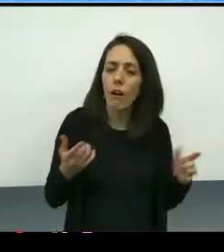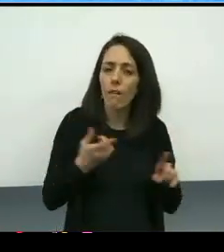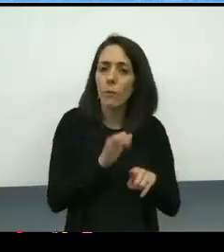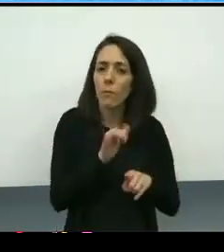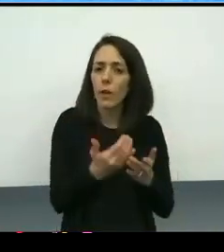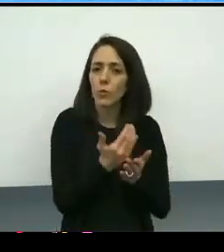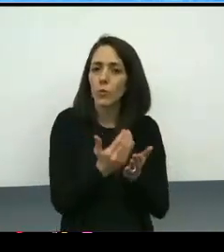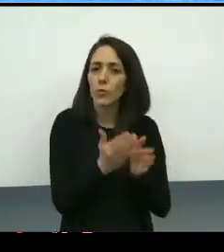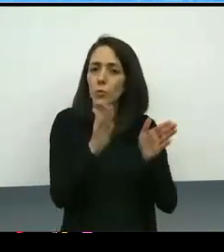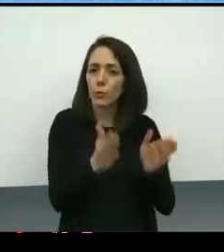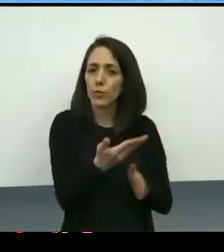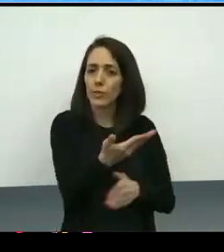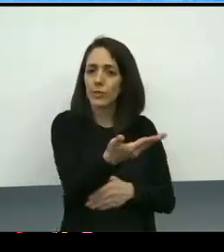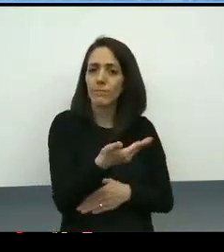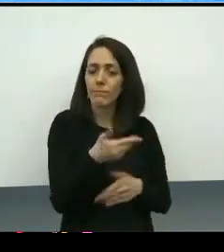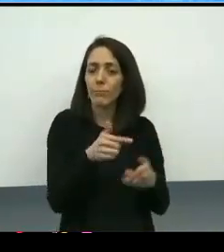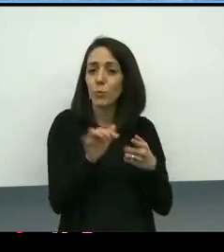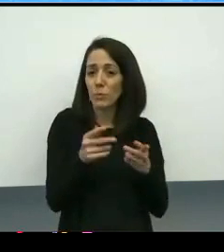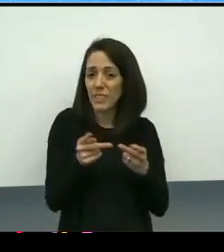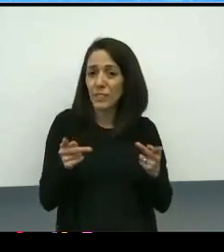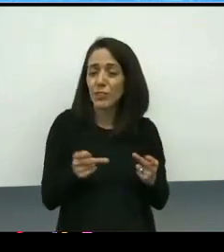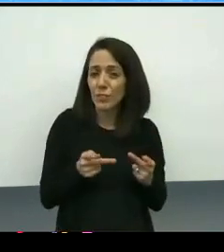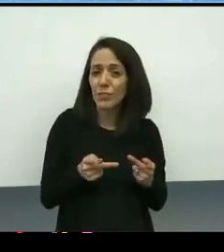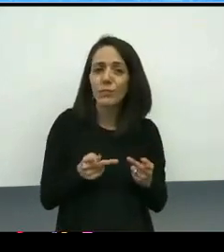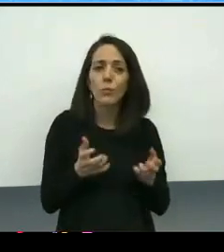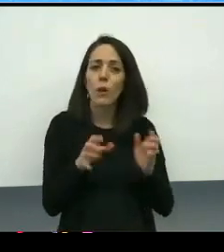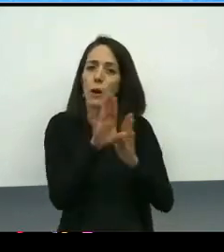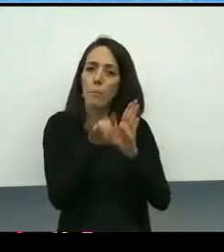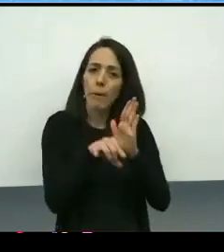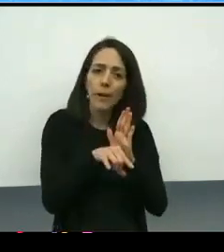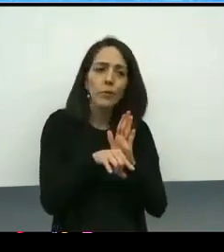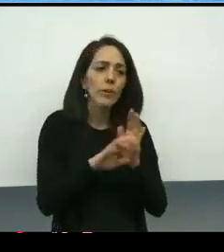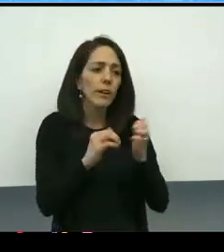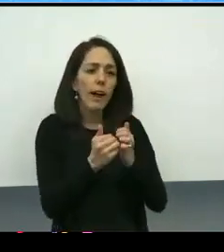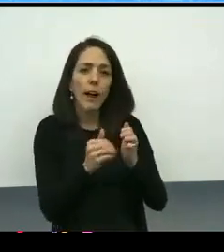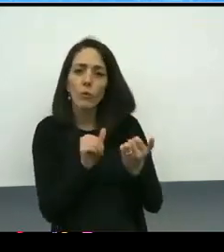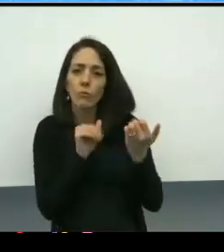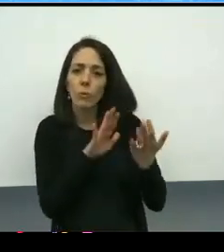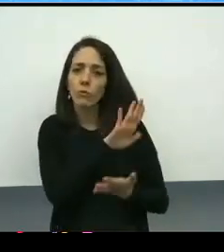both in terms of their background and in terms of how we want them to approach the work.